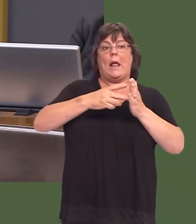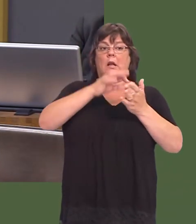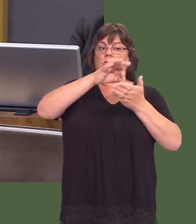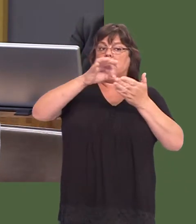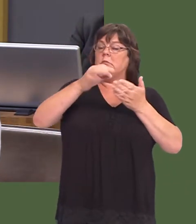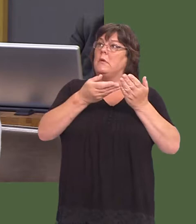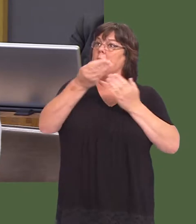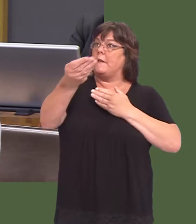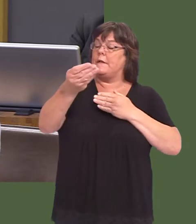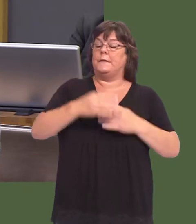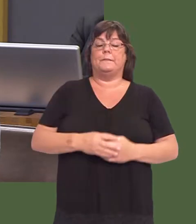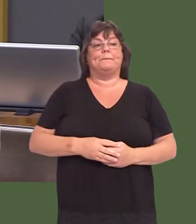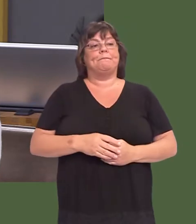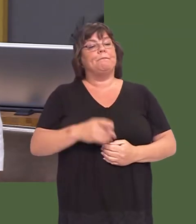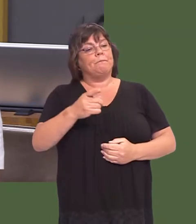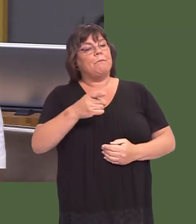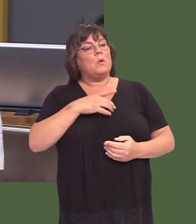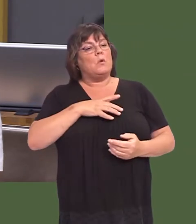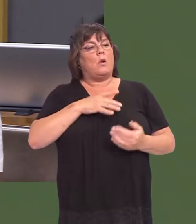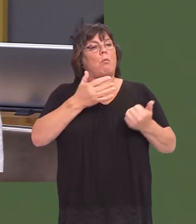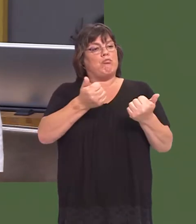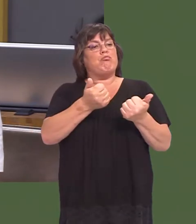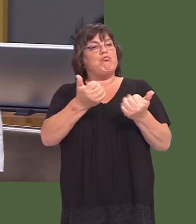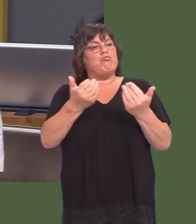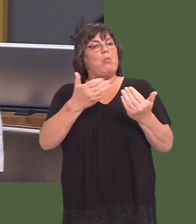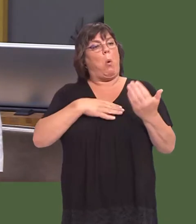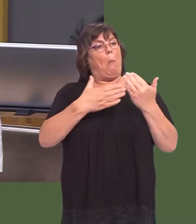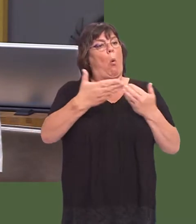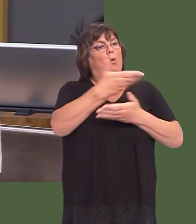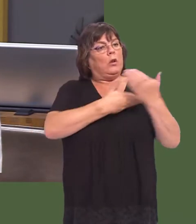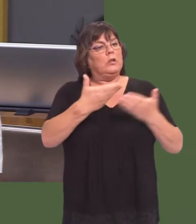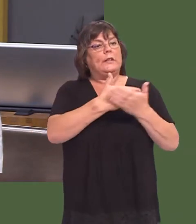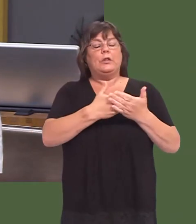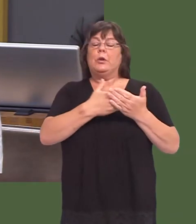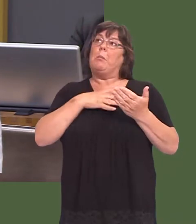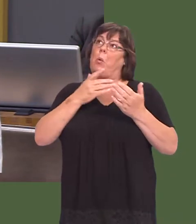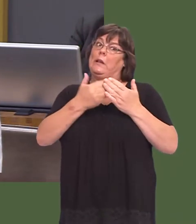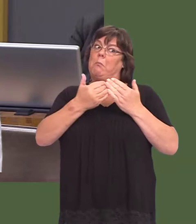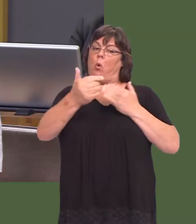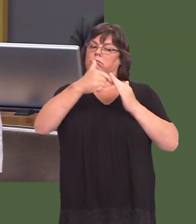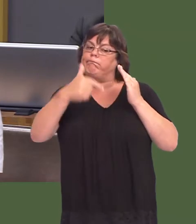While this is welcome, we need a more complete public consultation on the proposals.